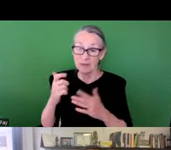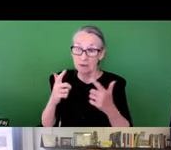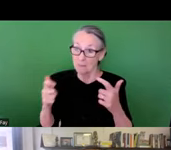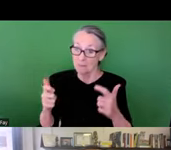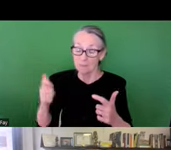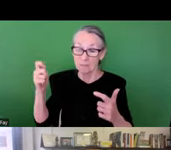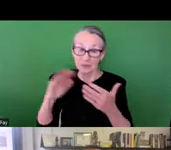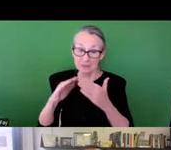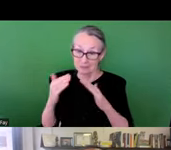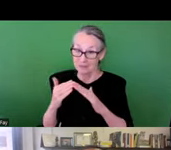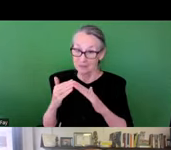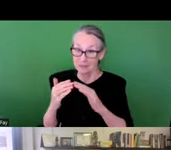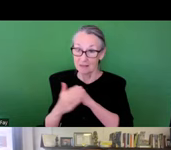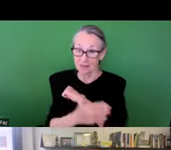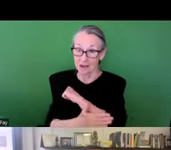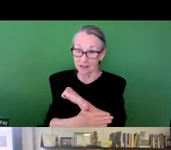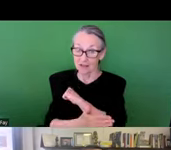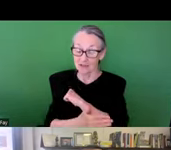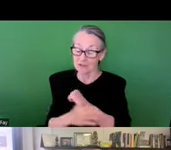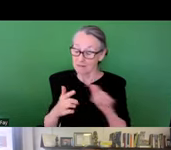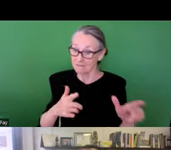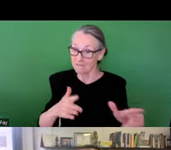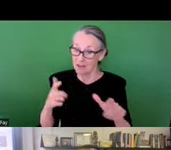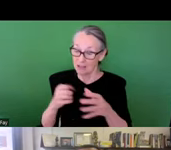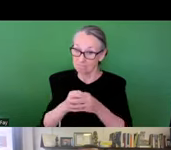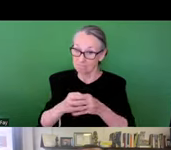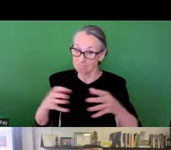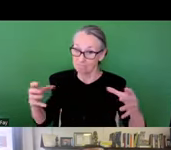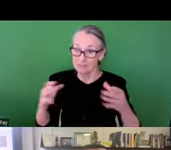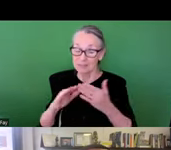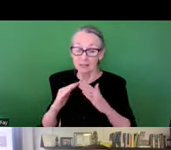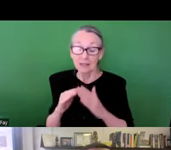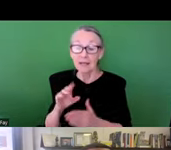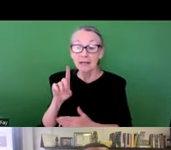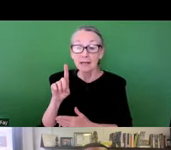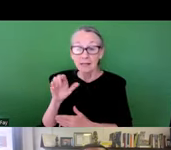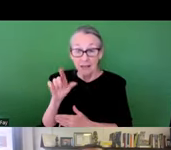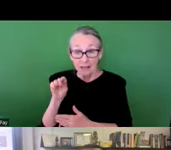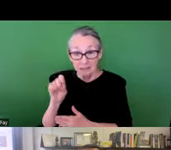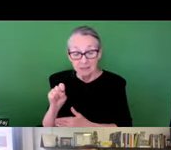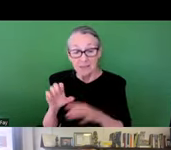And Dallas is in one of the top 10 largest cities in the country, a fast-growing city across the world and a